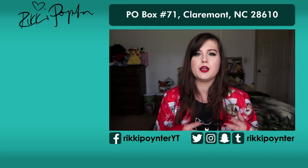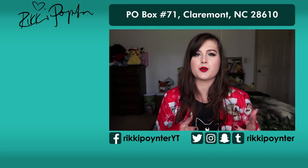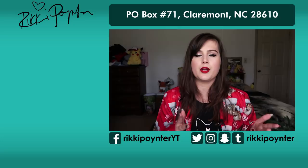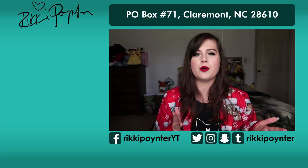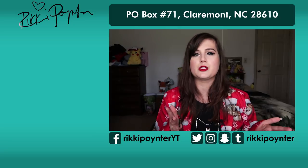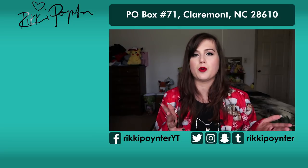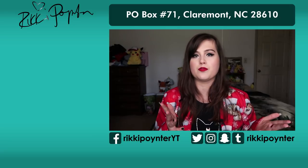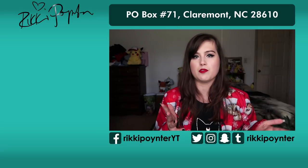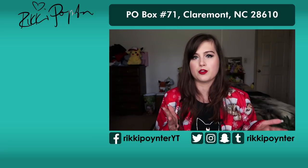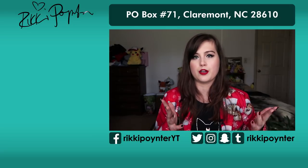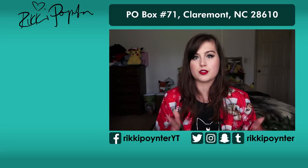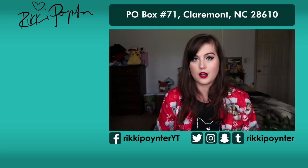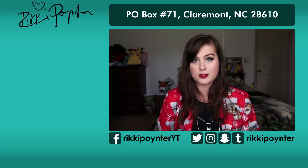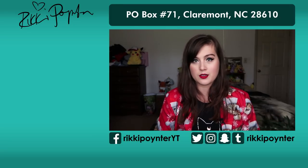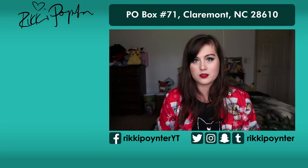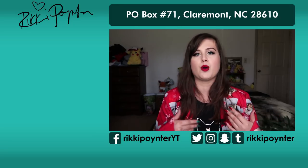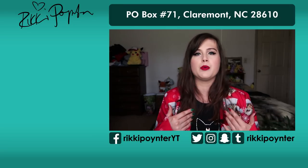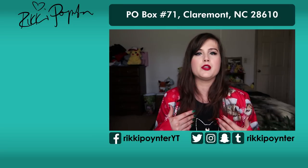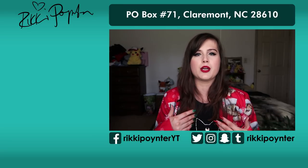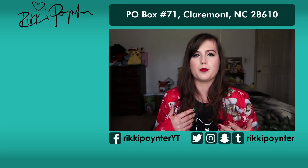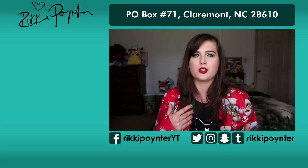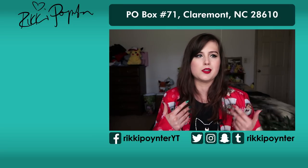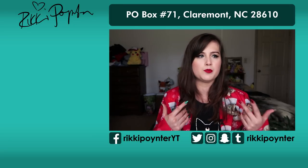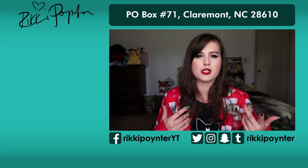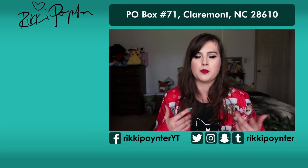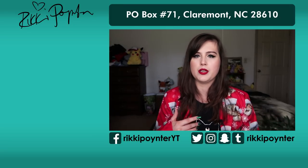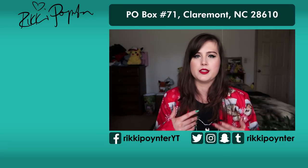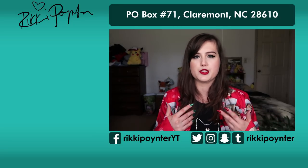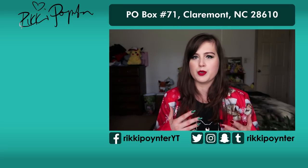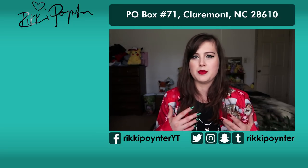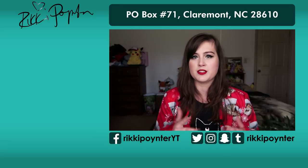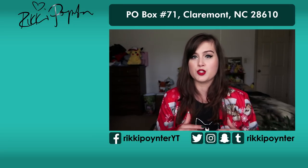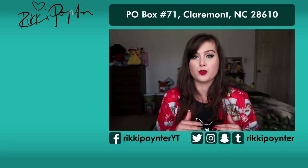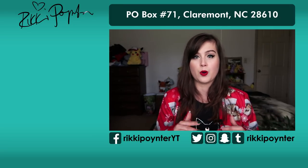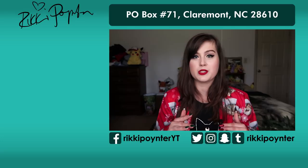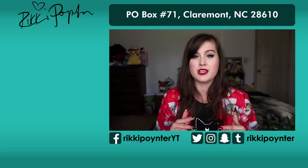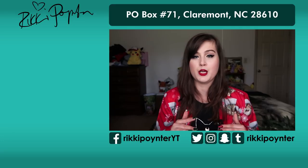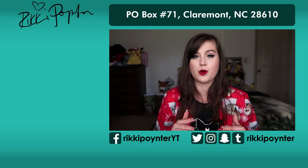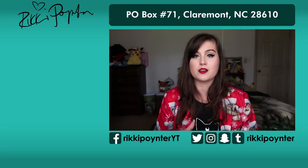It's a great way to support your favorite creators' content. From me, you get perks like music playlists, written pieces you won't see anywhere else